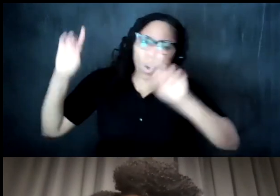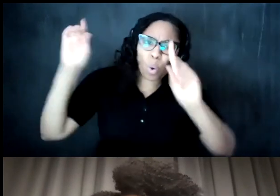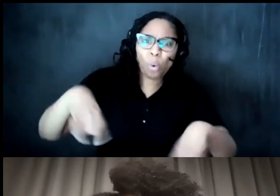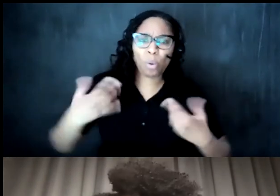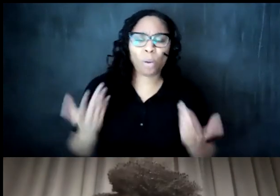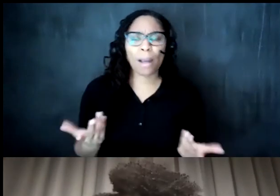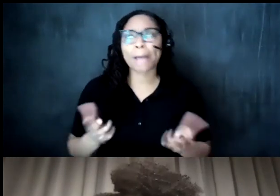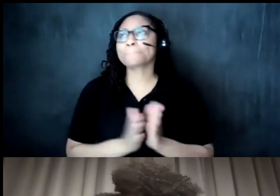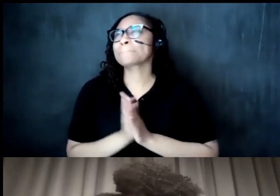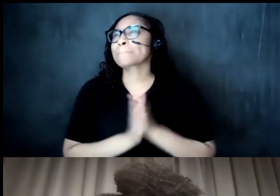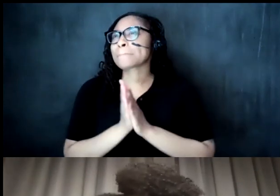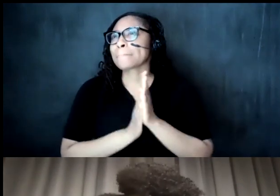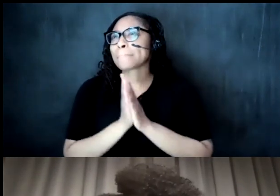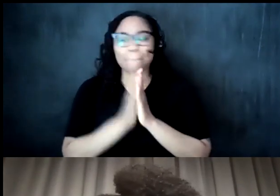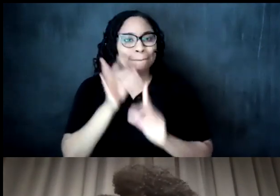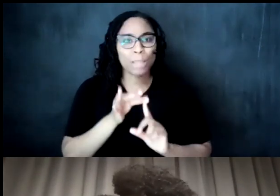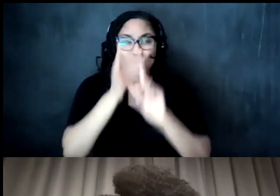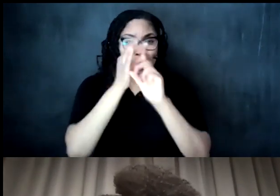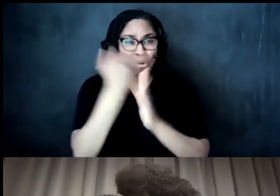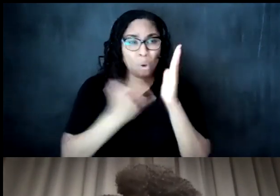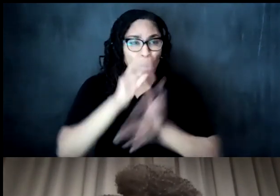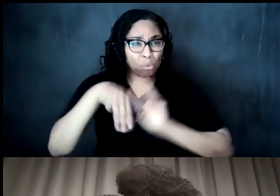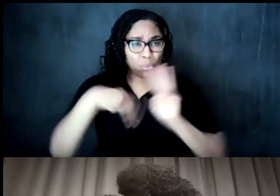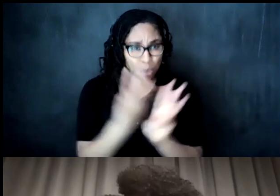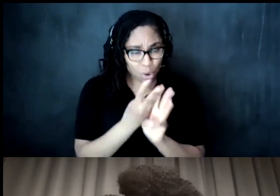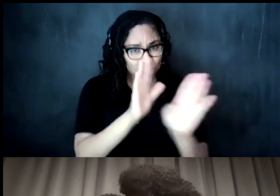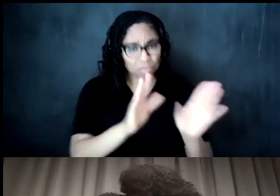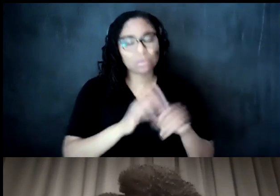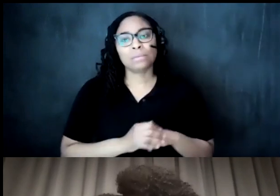uh a uniquely arts world conversation i mean we're talking about this in higher education it's a